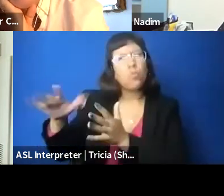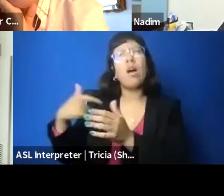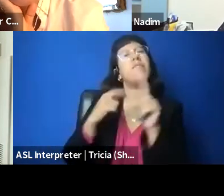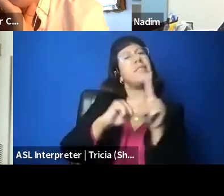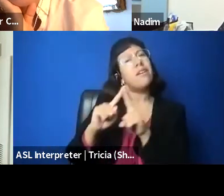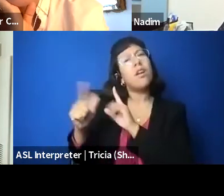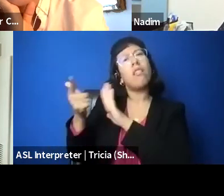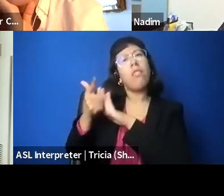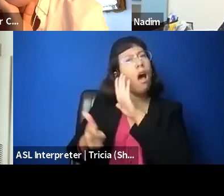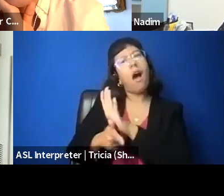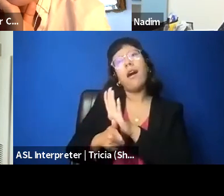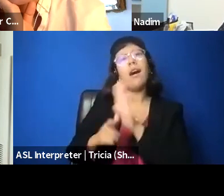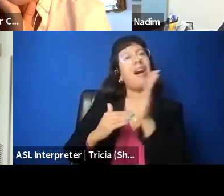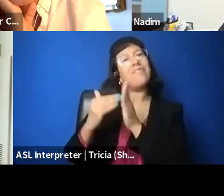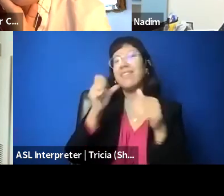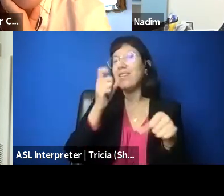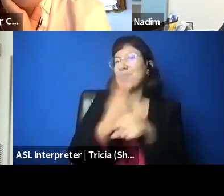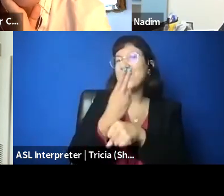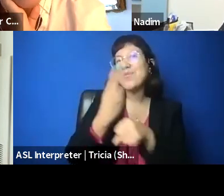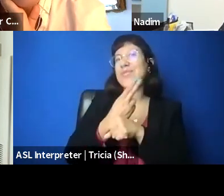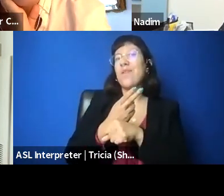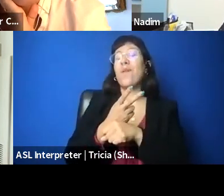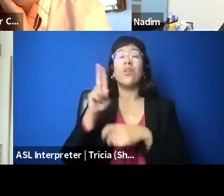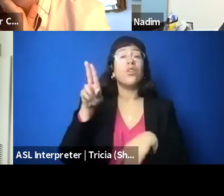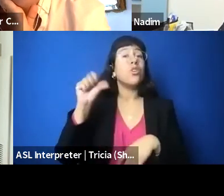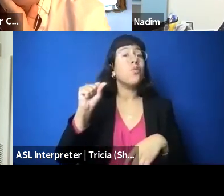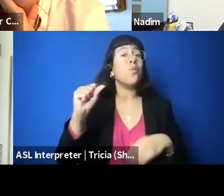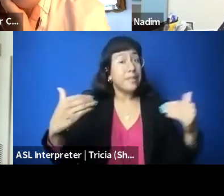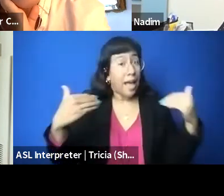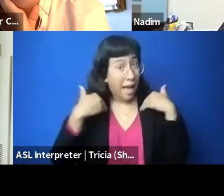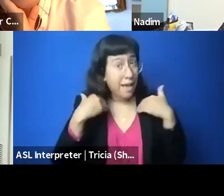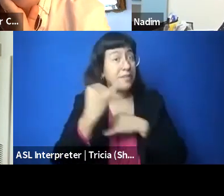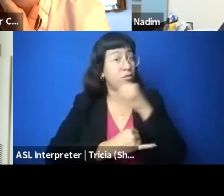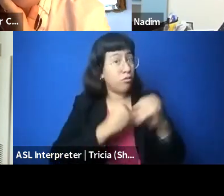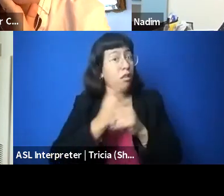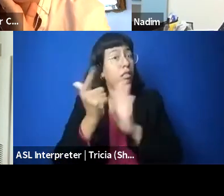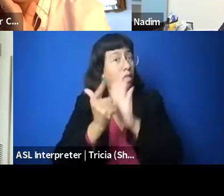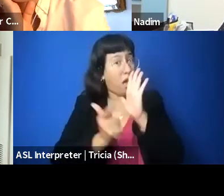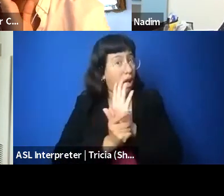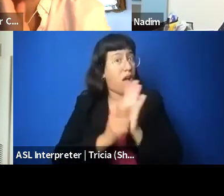and certainly the US has international law obligations, and I think now, even though some of this stuff